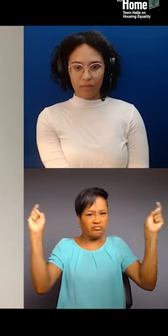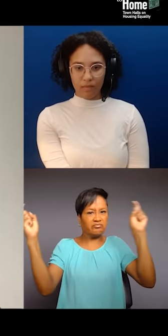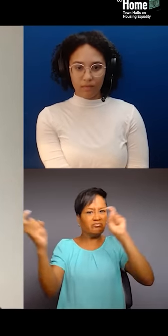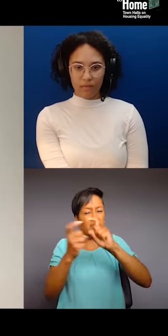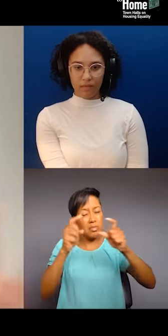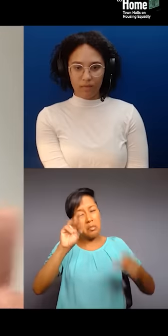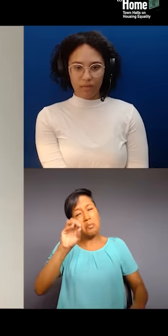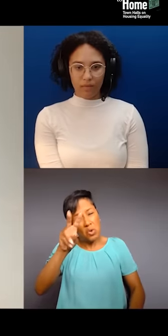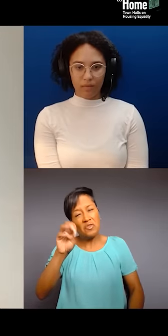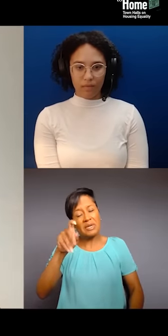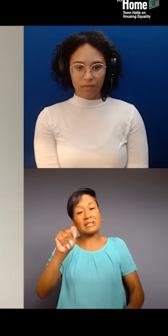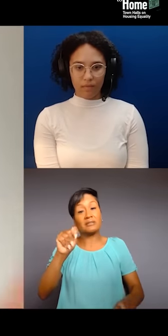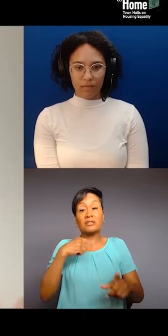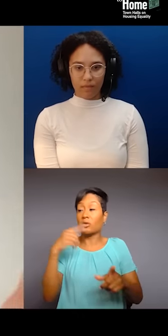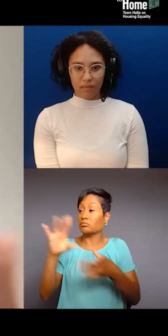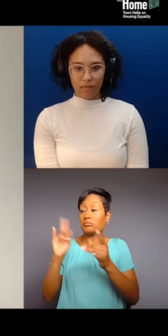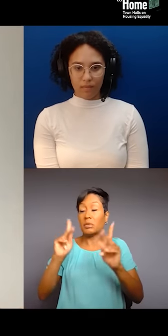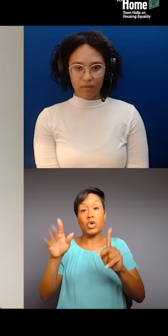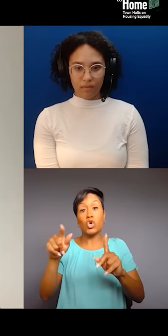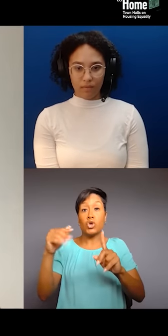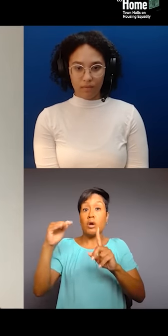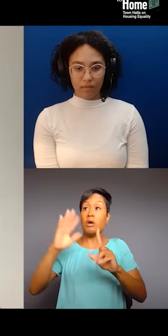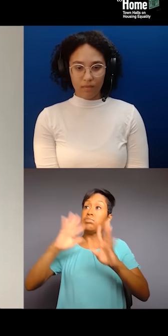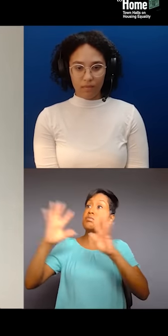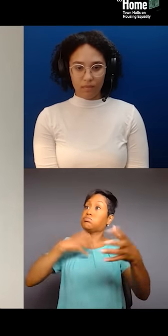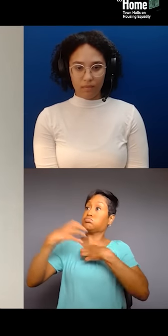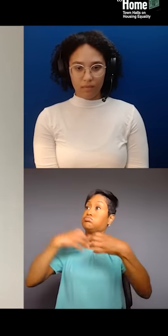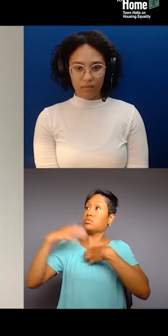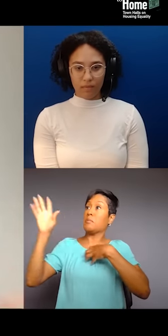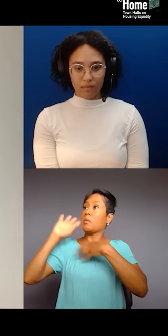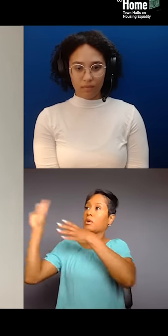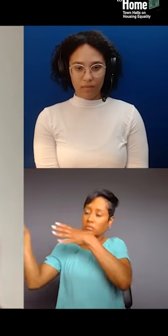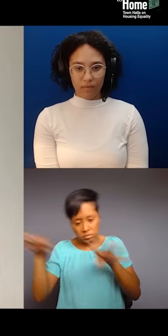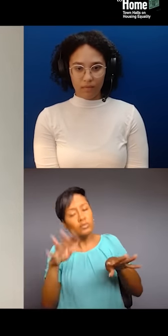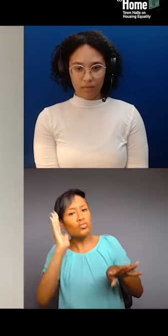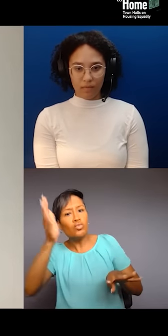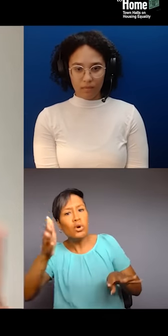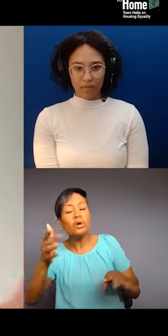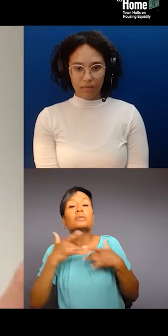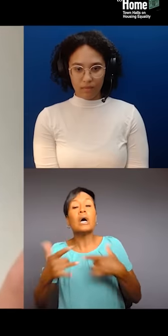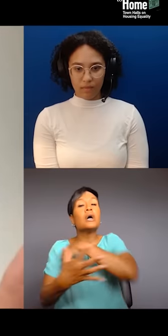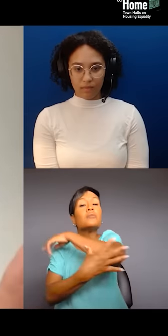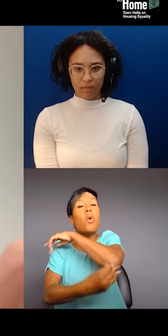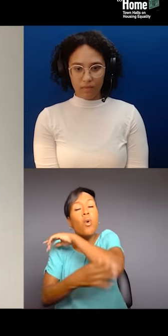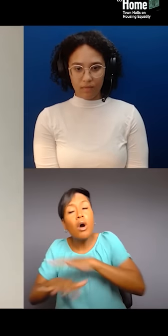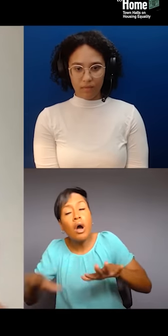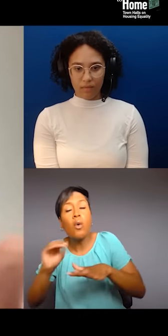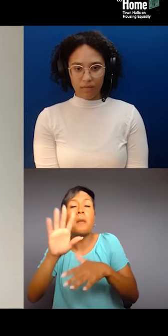the squeaking wheel, you know, gets the oil, right? And most of the time, most people in these poor communities, or even middle class communities don't have time